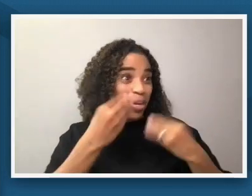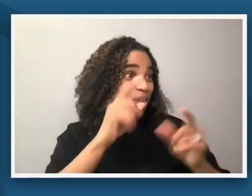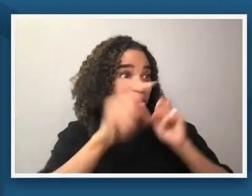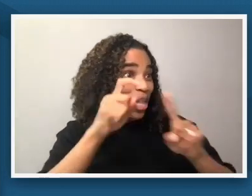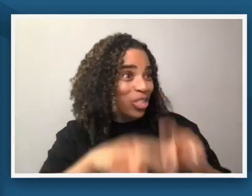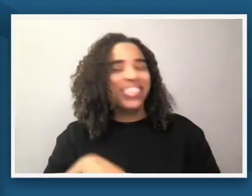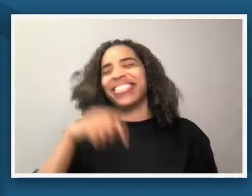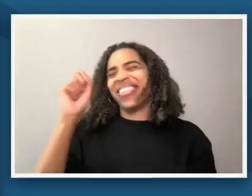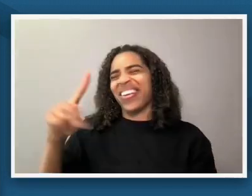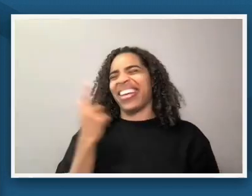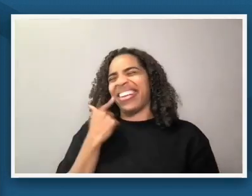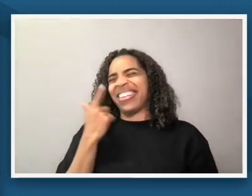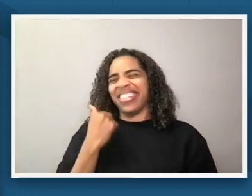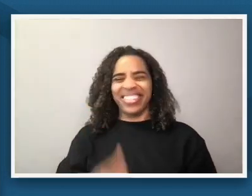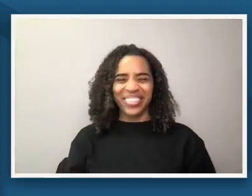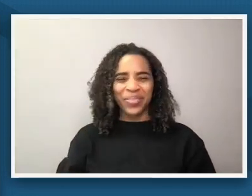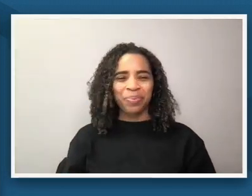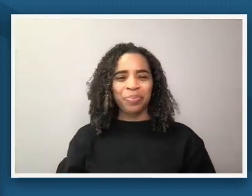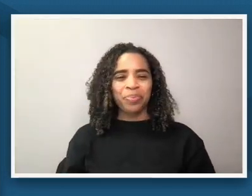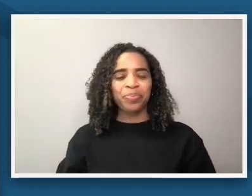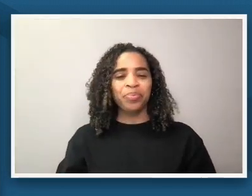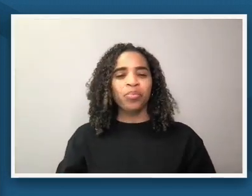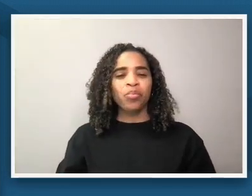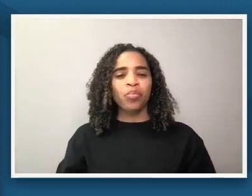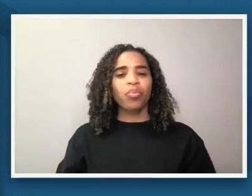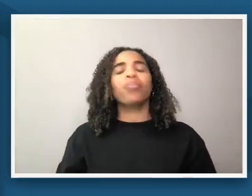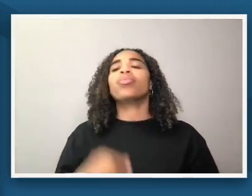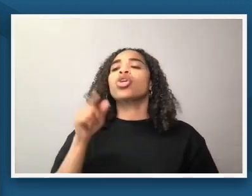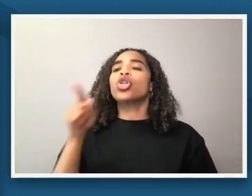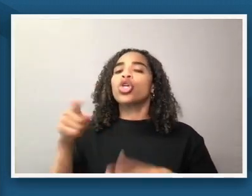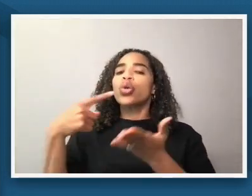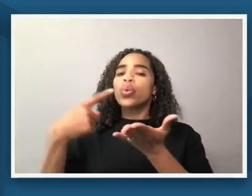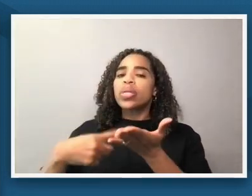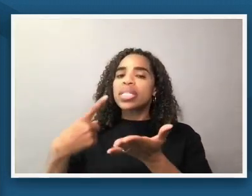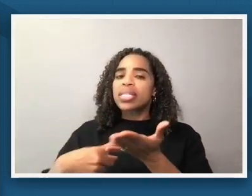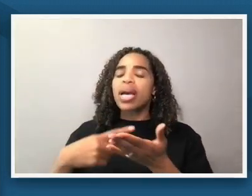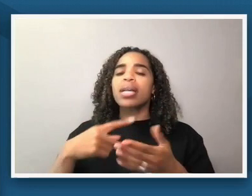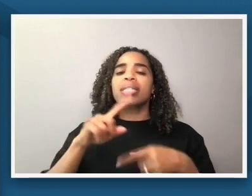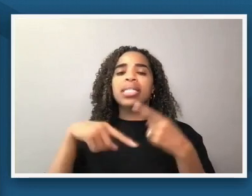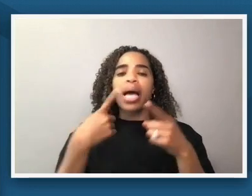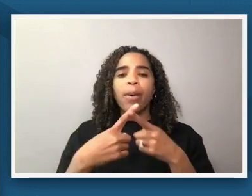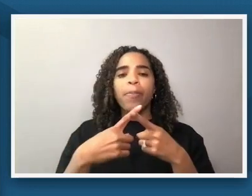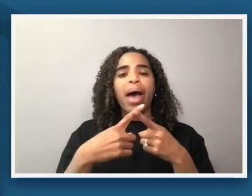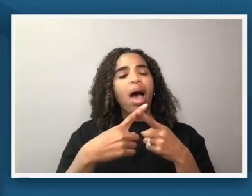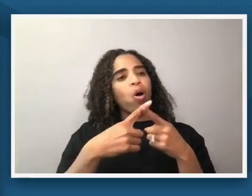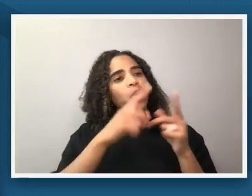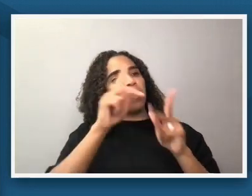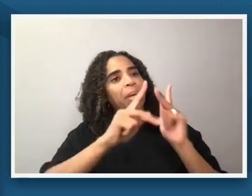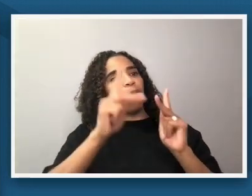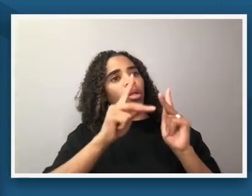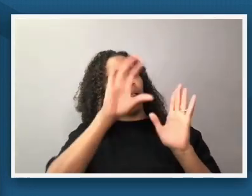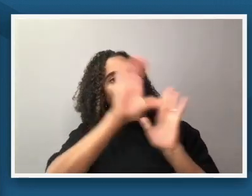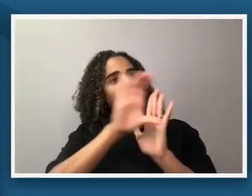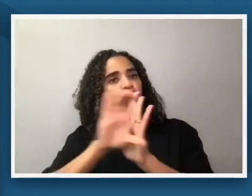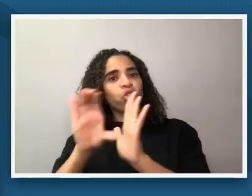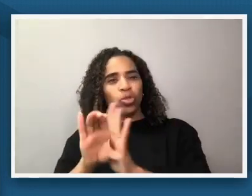so how do your discussions of portraits evolve as you learn more about them